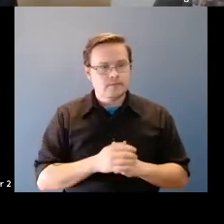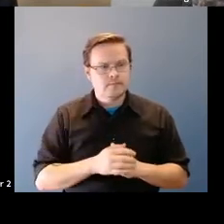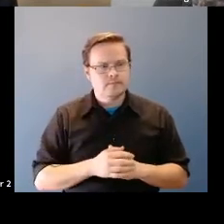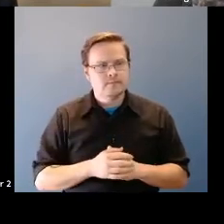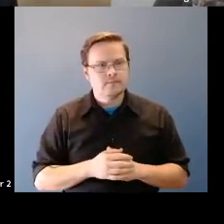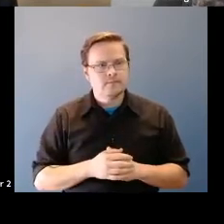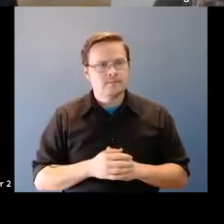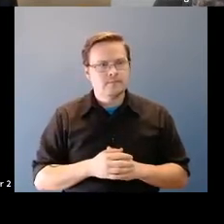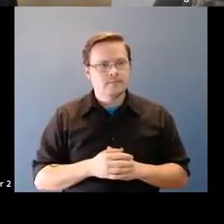Martin Wattenberg: and